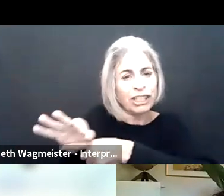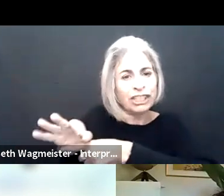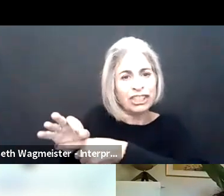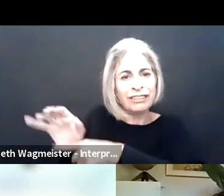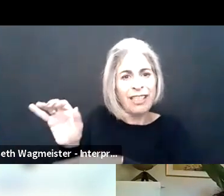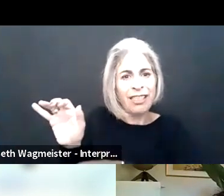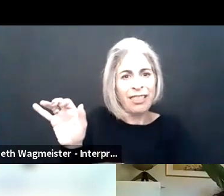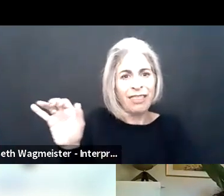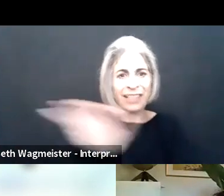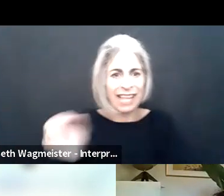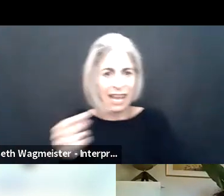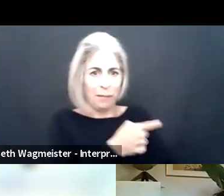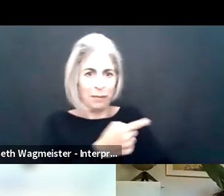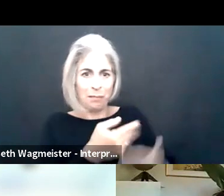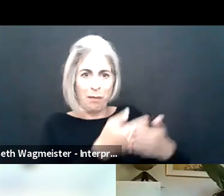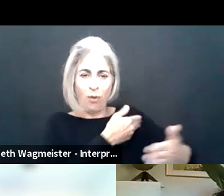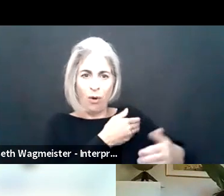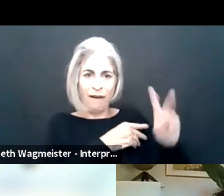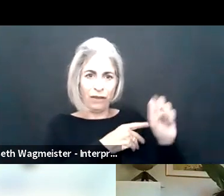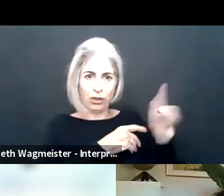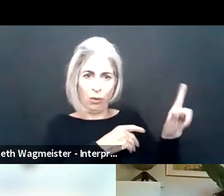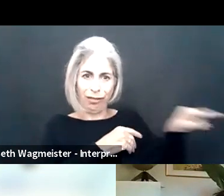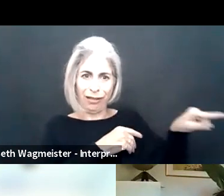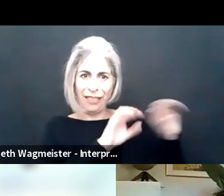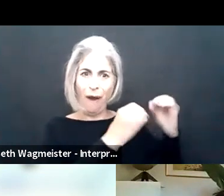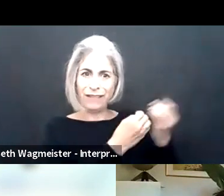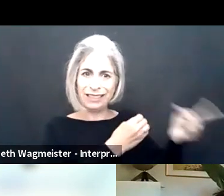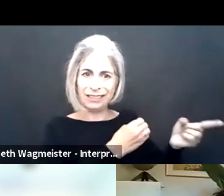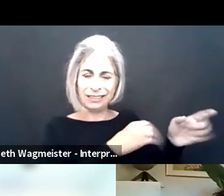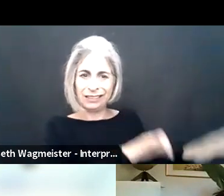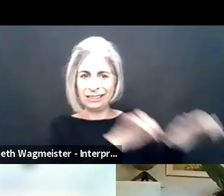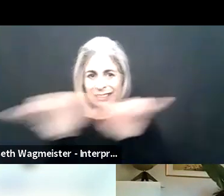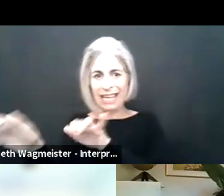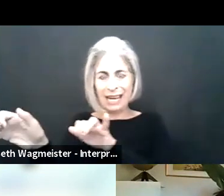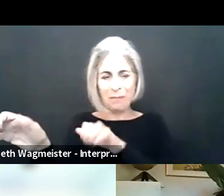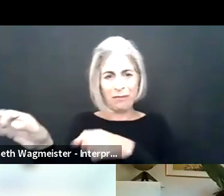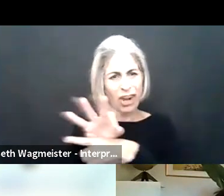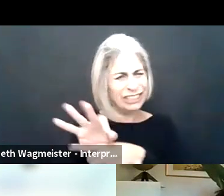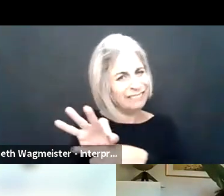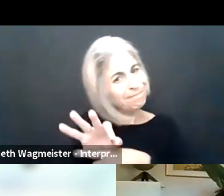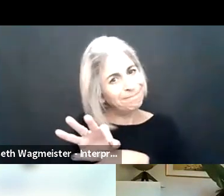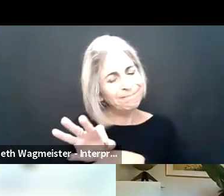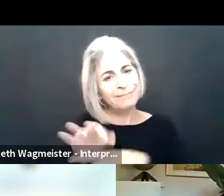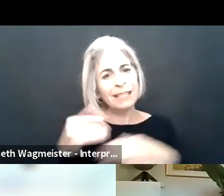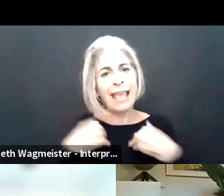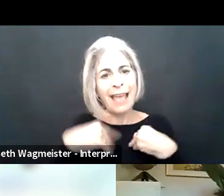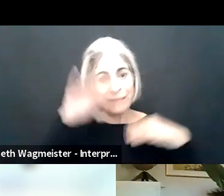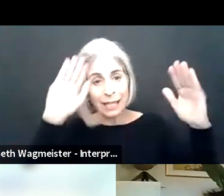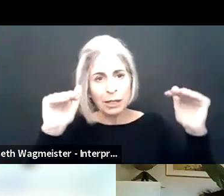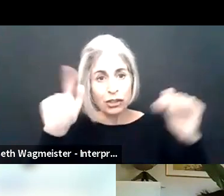virtual, but also expecting the virtual environment to function just the way it was functioning before the virtual